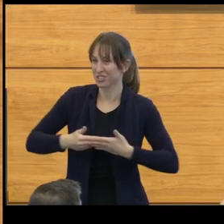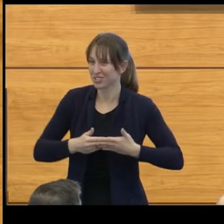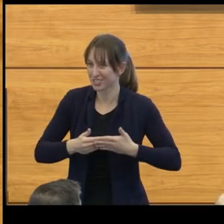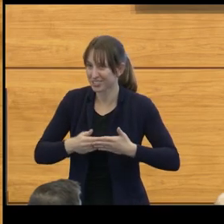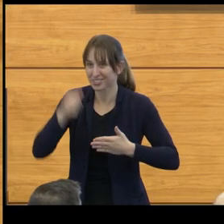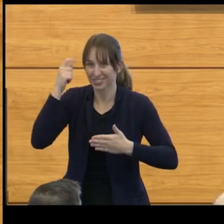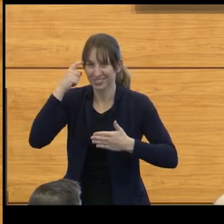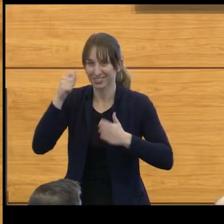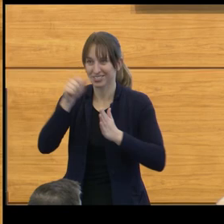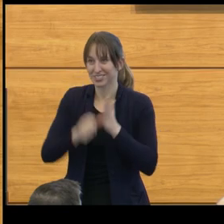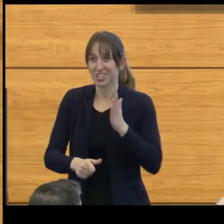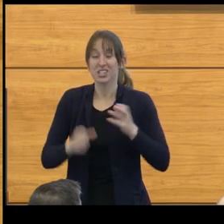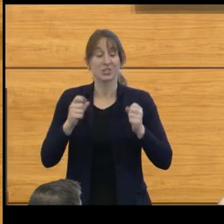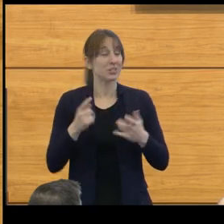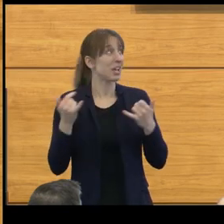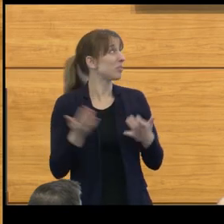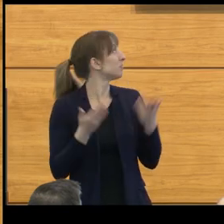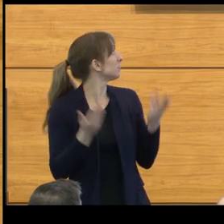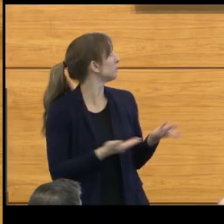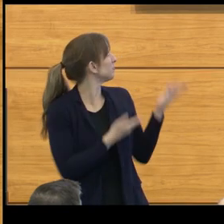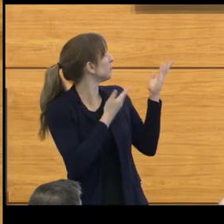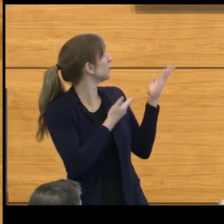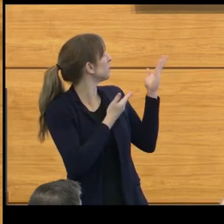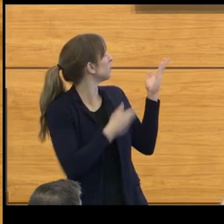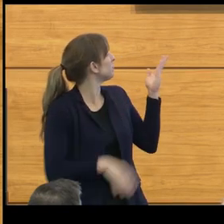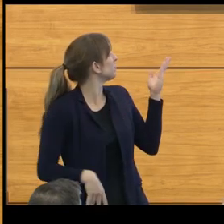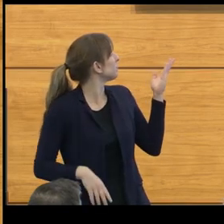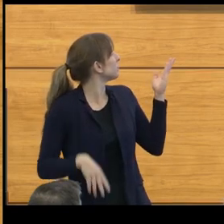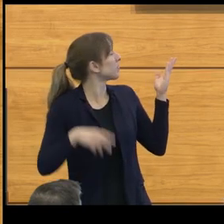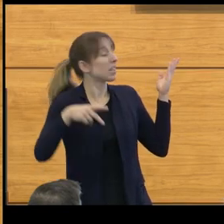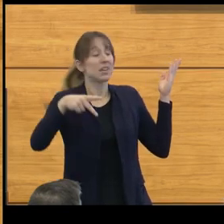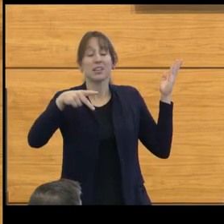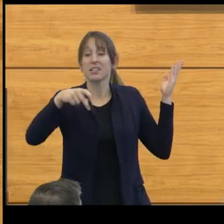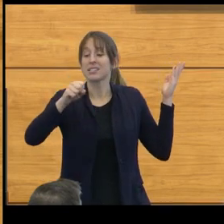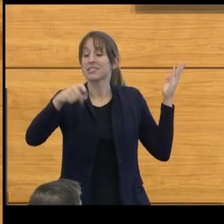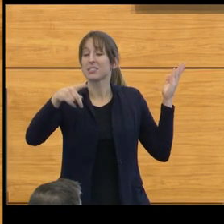this is an open spinal defect in which the spinal cord